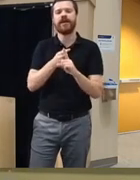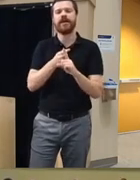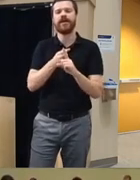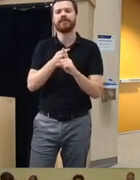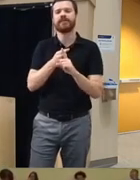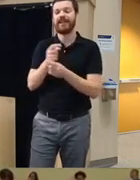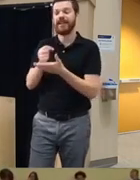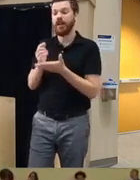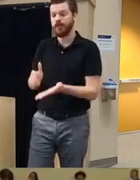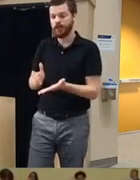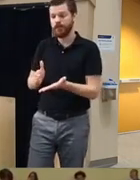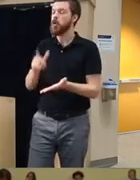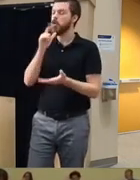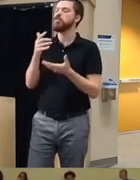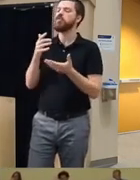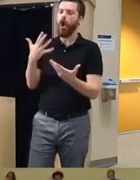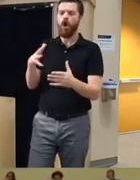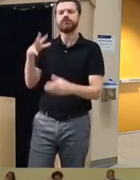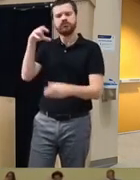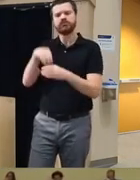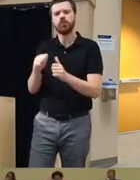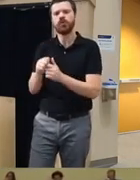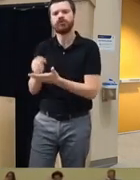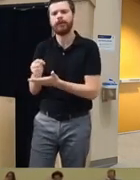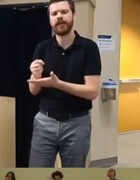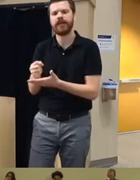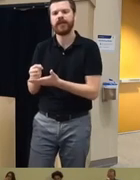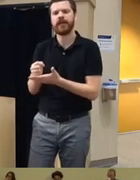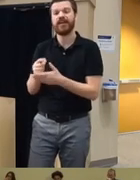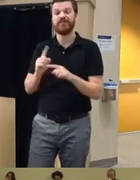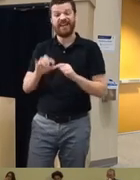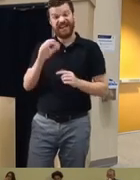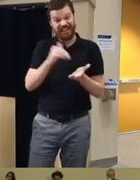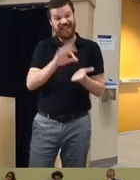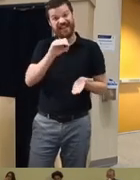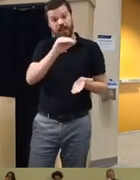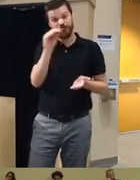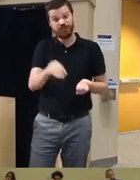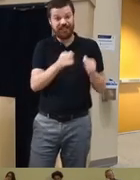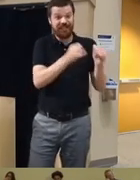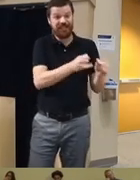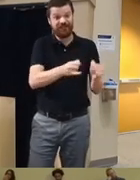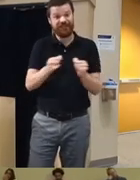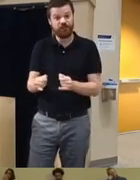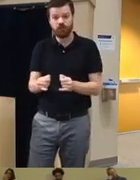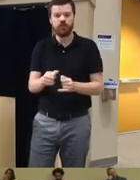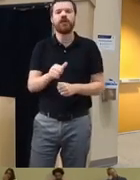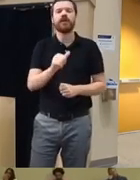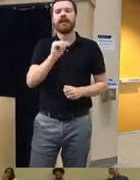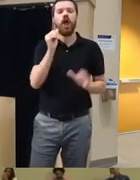already engaged in treatment um but there are 90% of individuals who are not even looking to engage